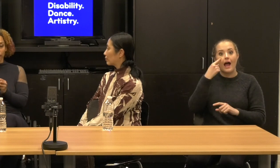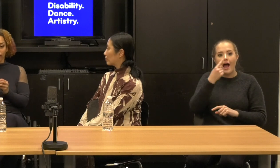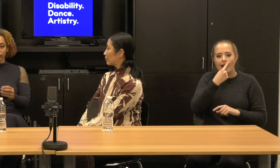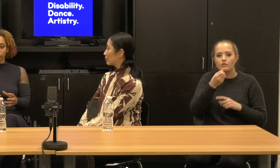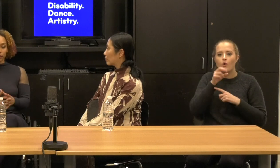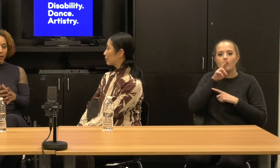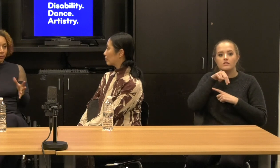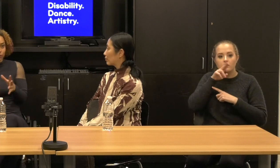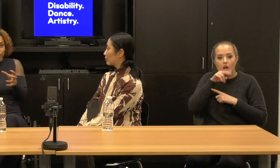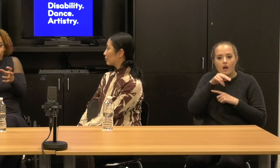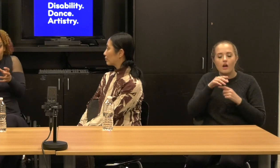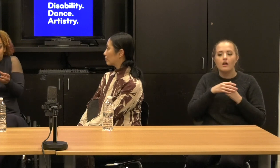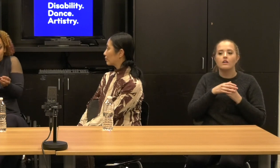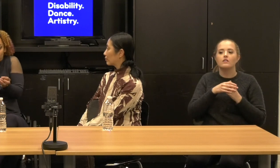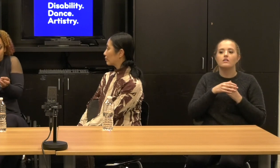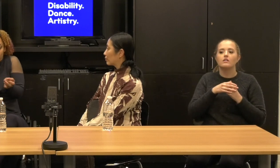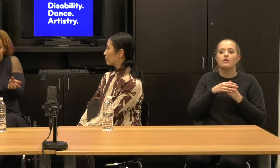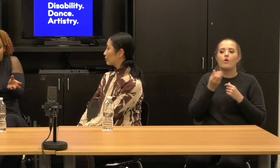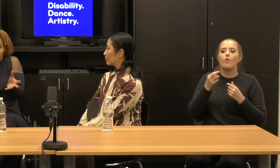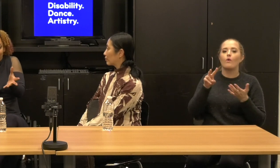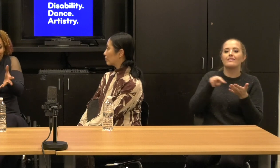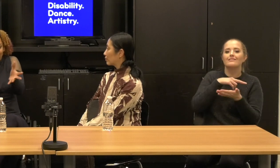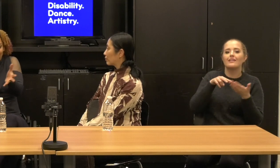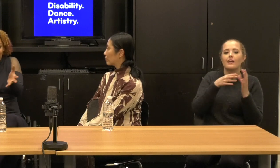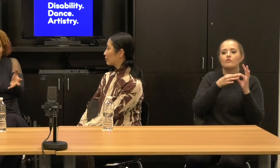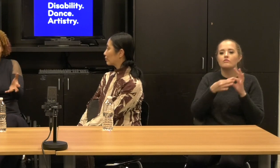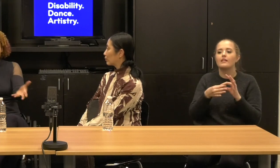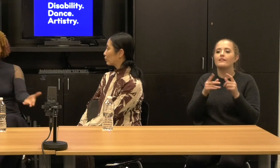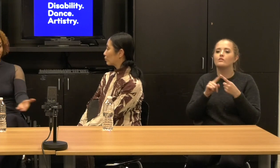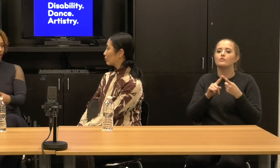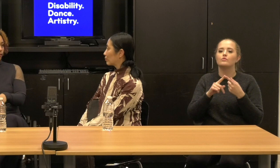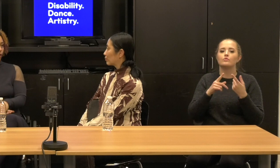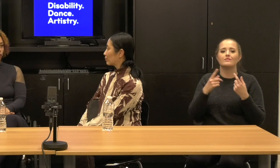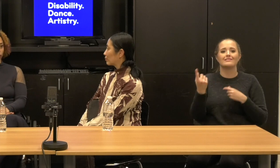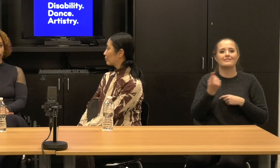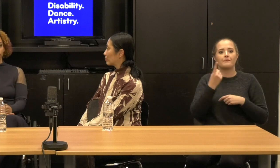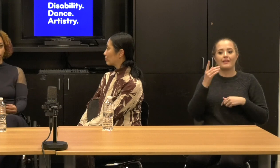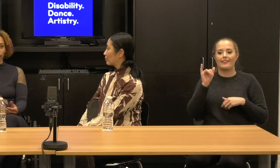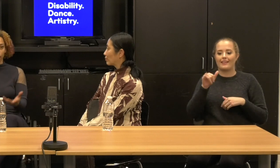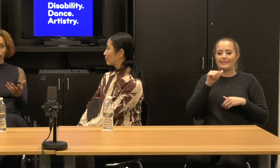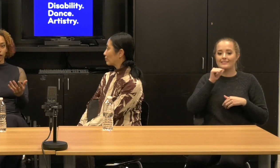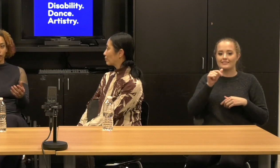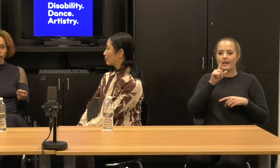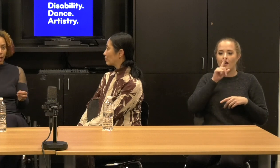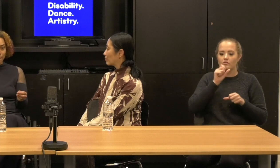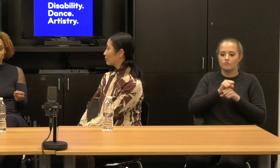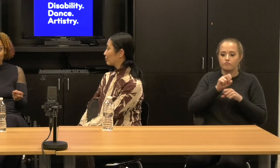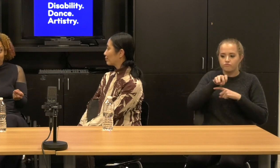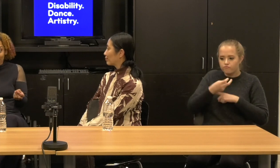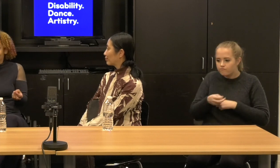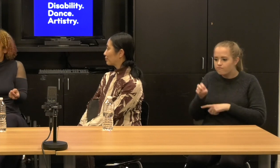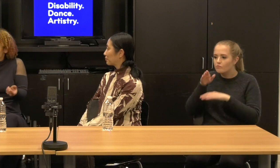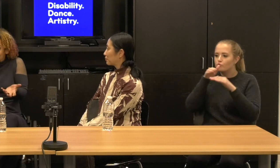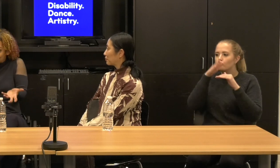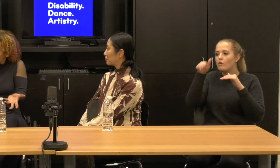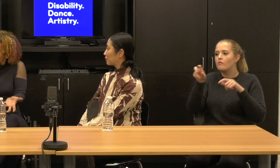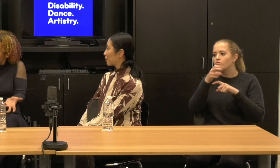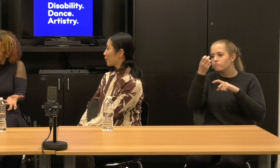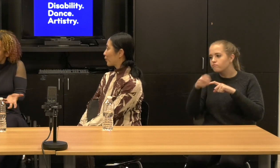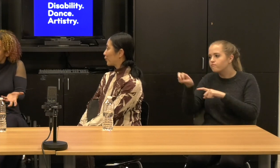But what about something that doesn't involve like flying around ramps, right?